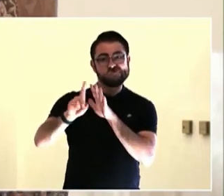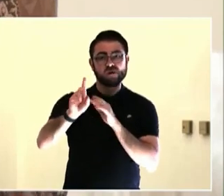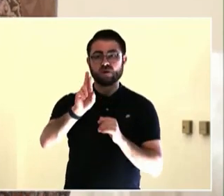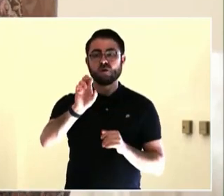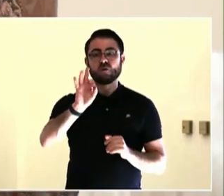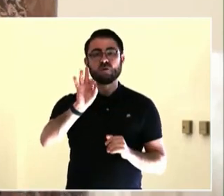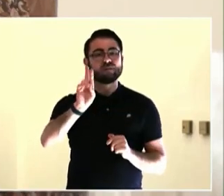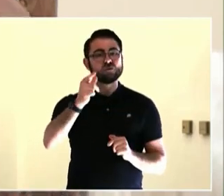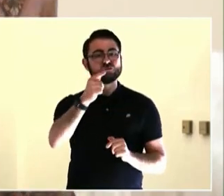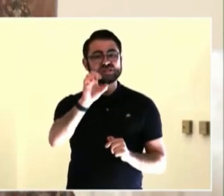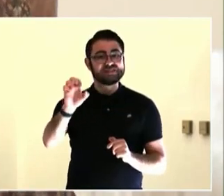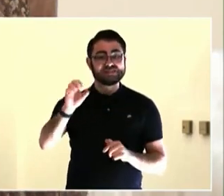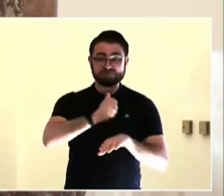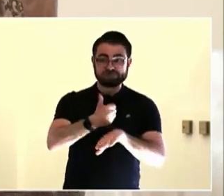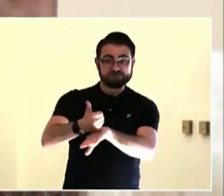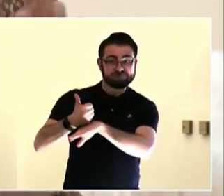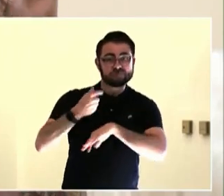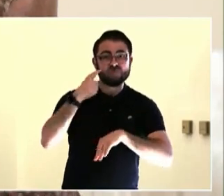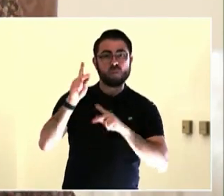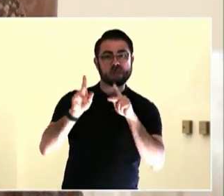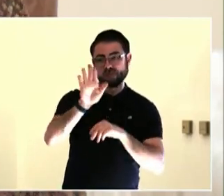The city was like, well, no.